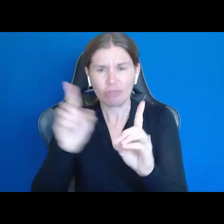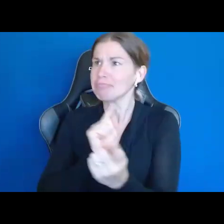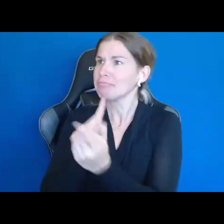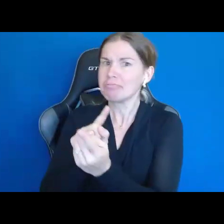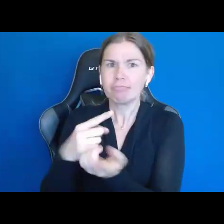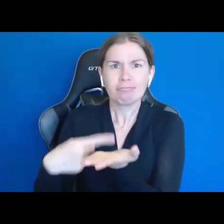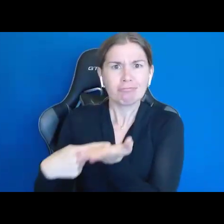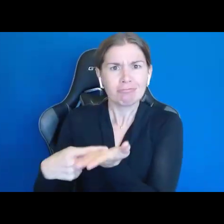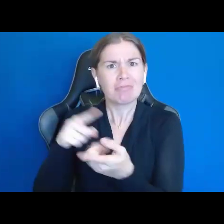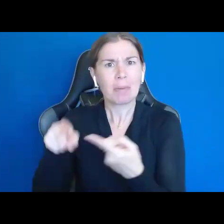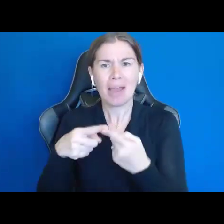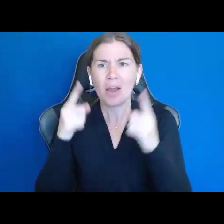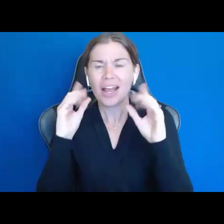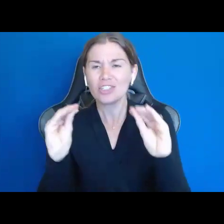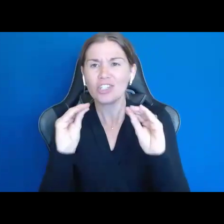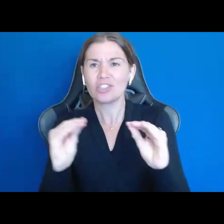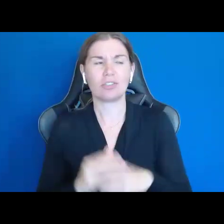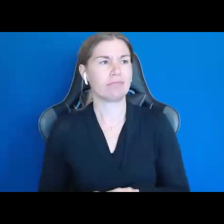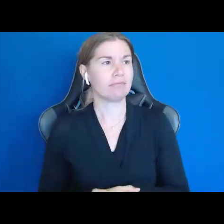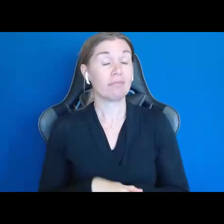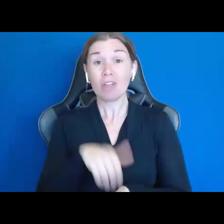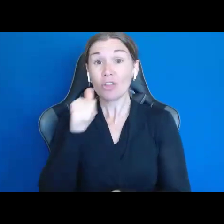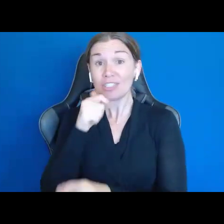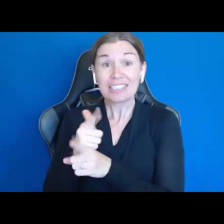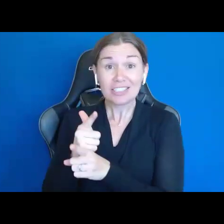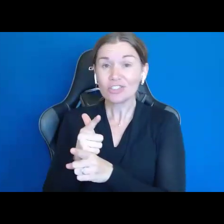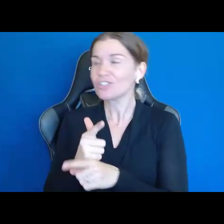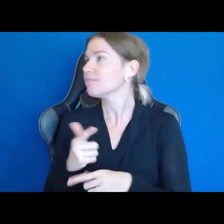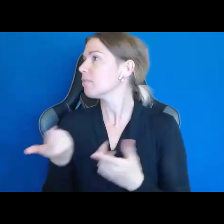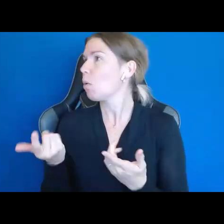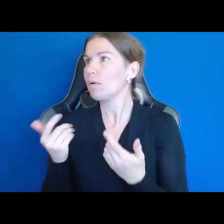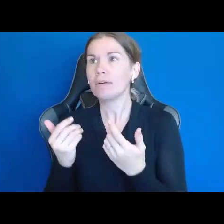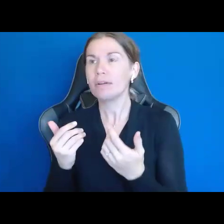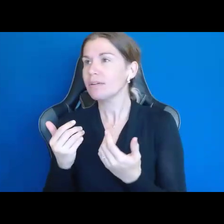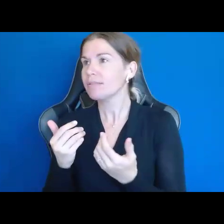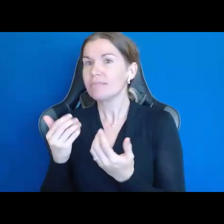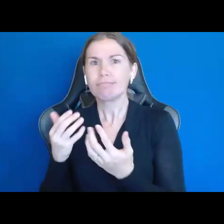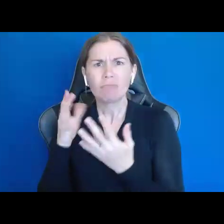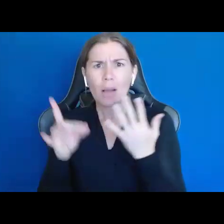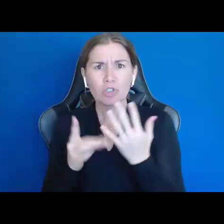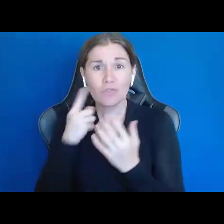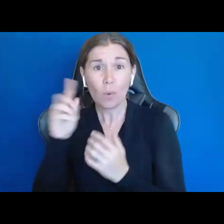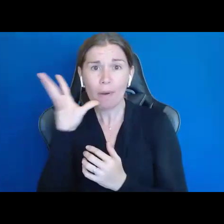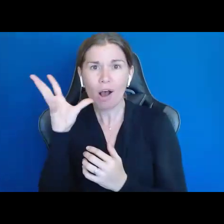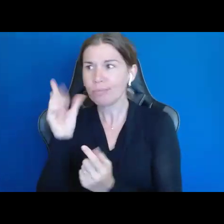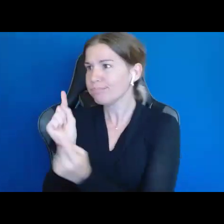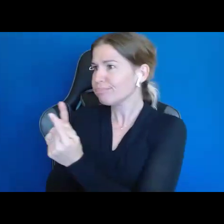I go to my other sister when we're making decisions with my mom as she's getting older, because my other sister is a gerontologist,